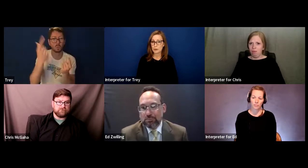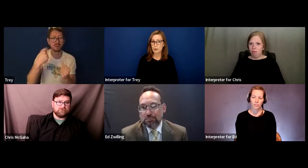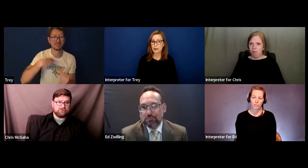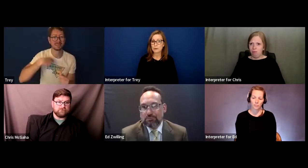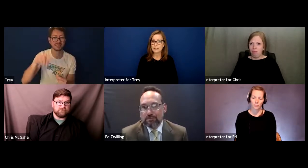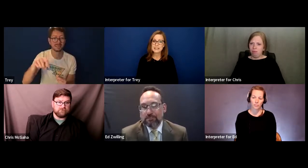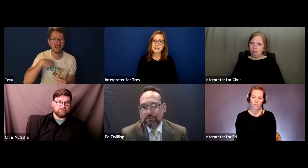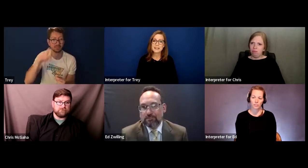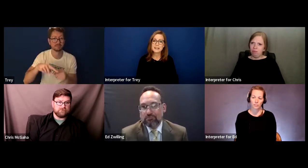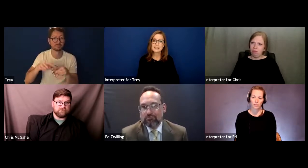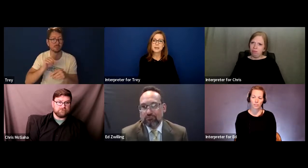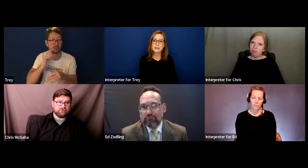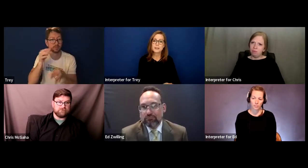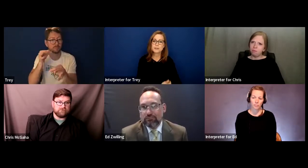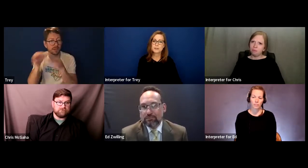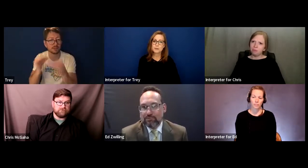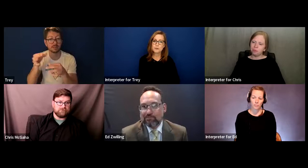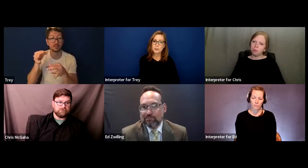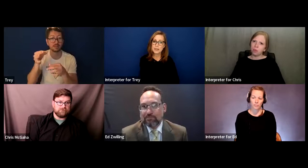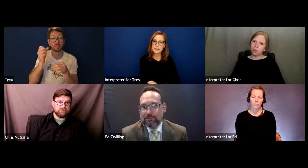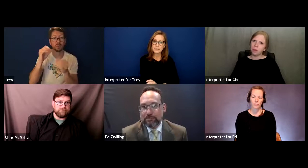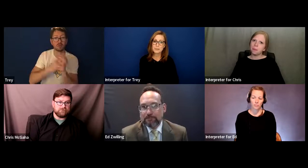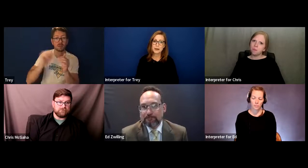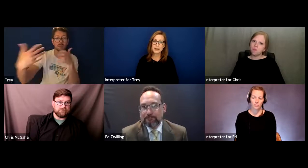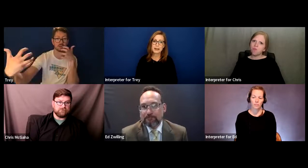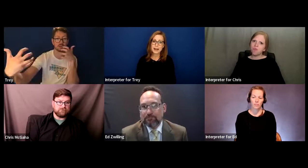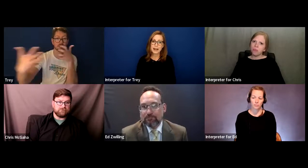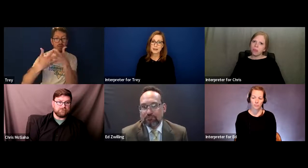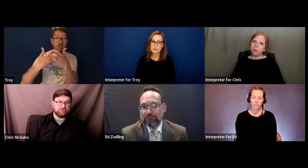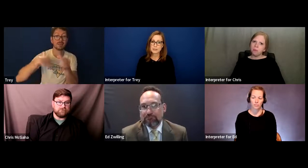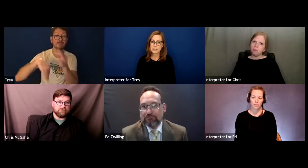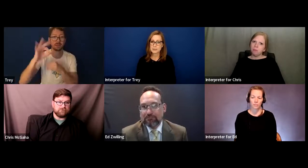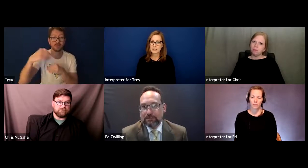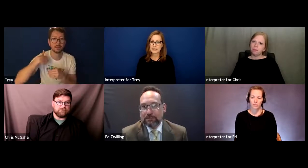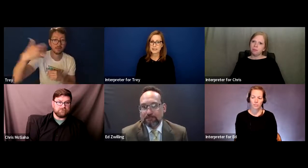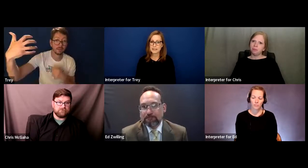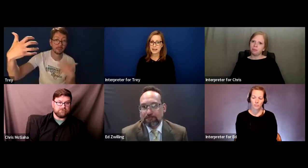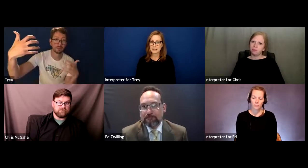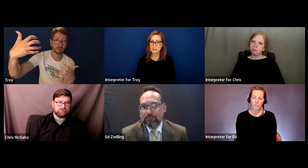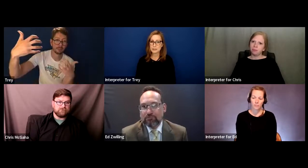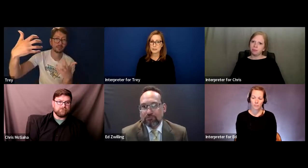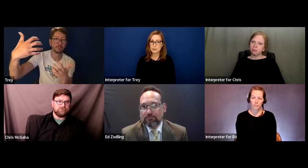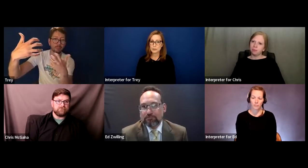So I realize I can't expect others to do for me, but I had a responsibility in that to